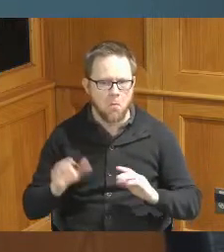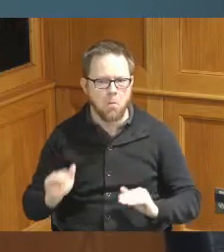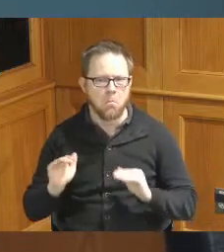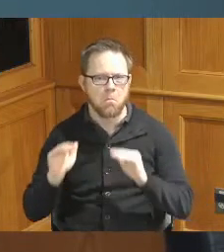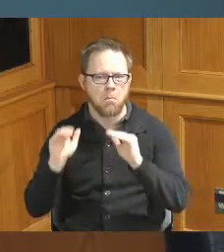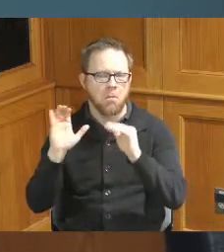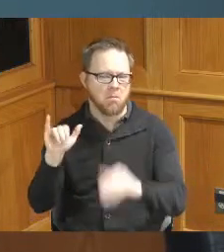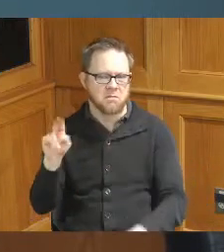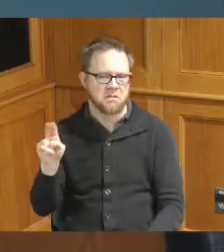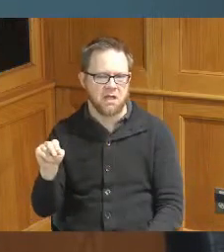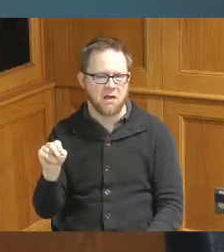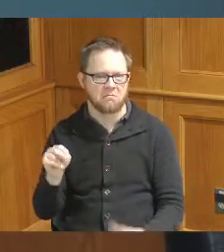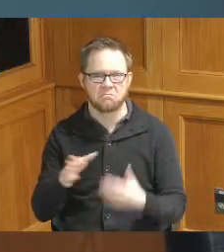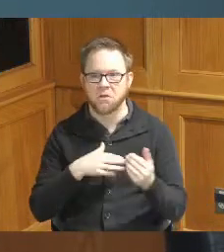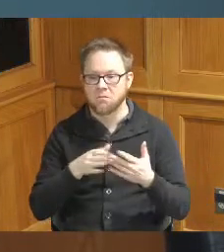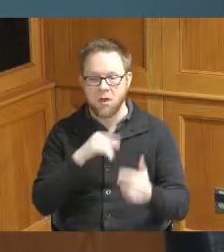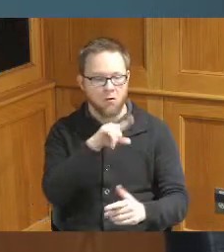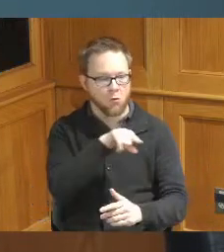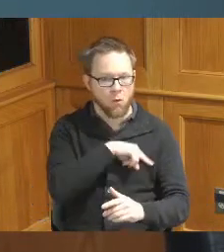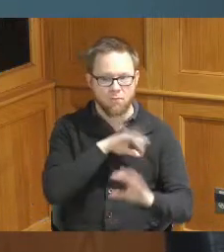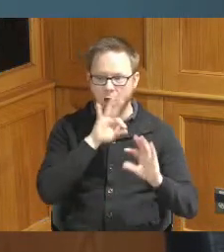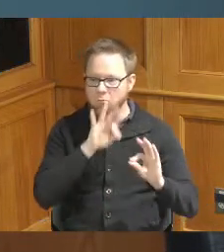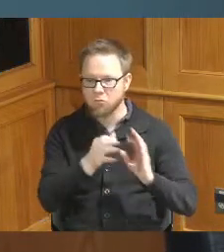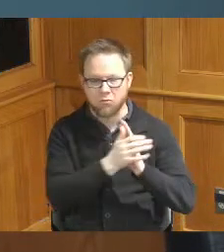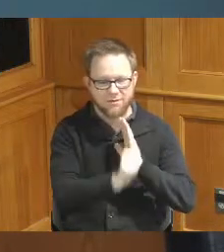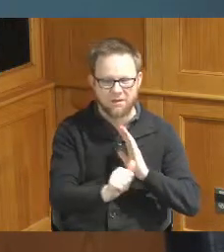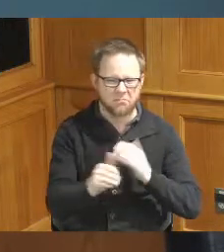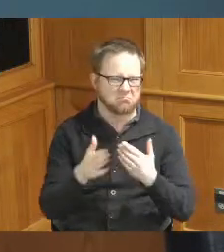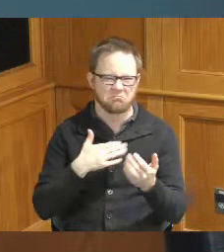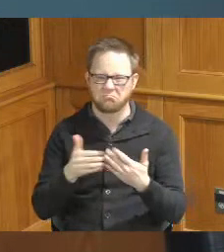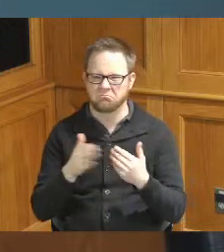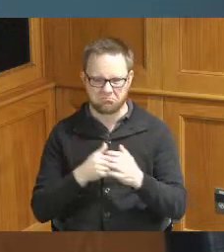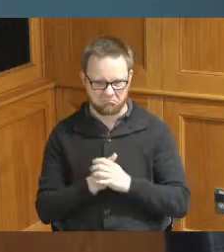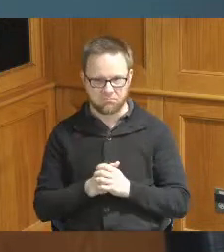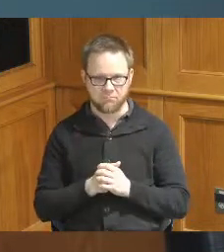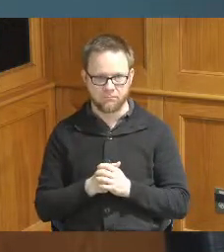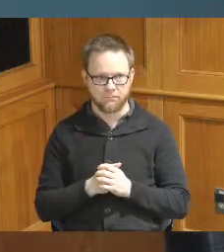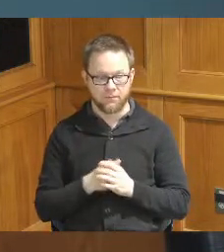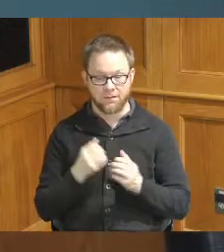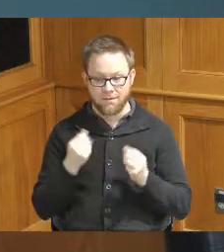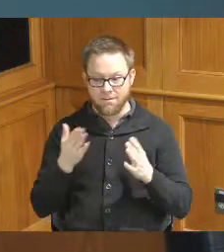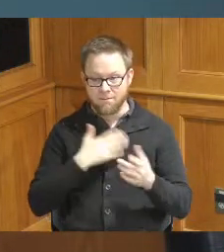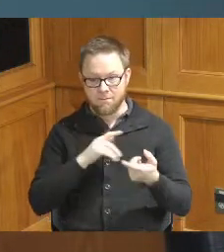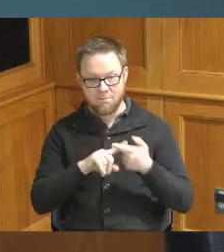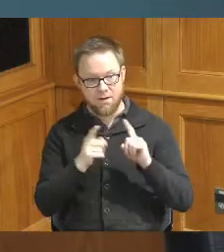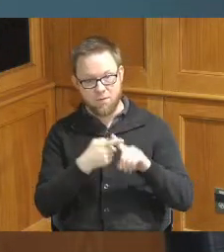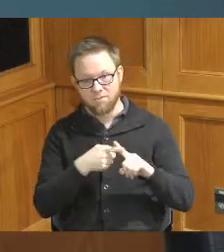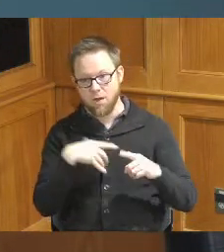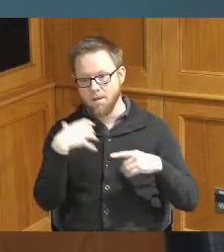even if we got the qualifications it'll never matter and many of my friends did not come back